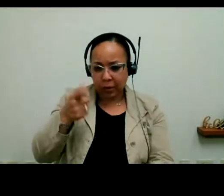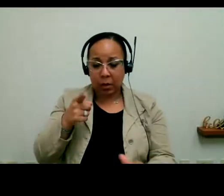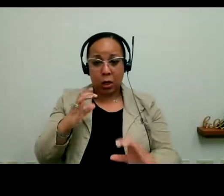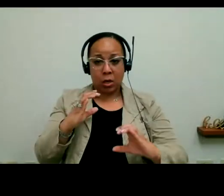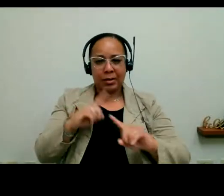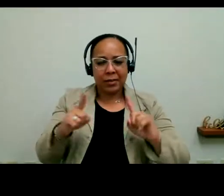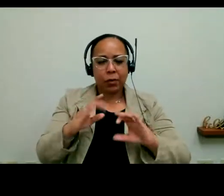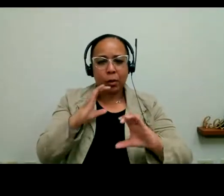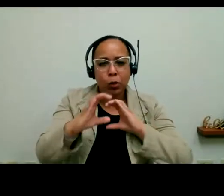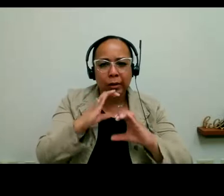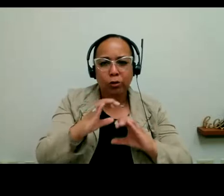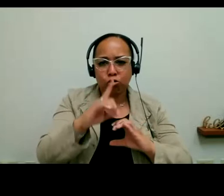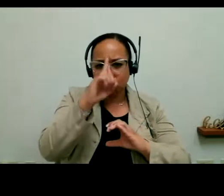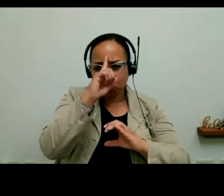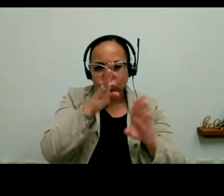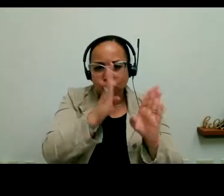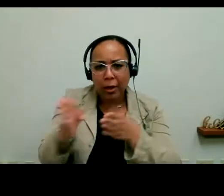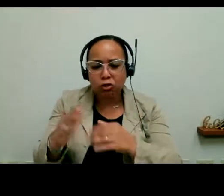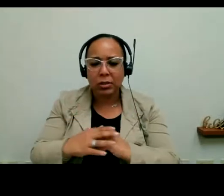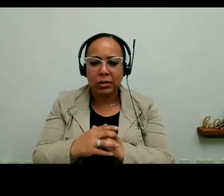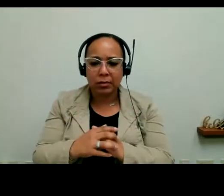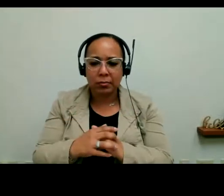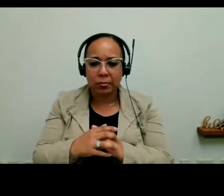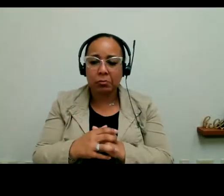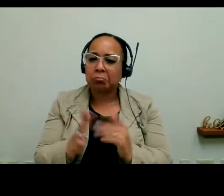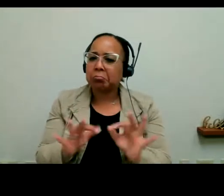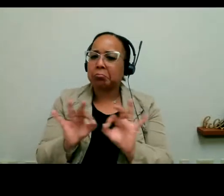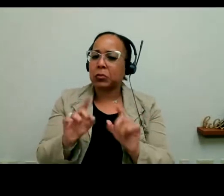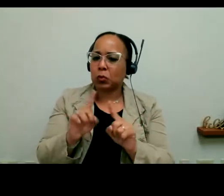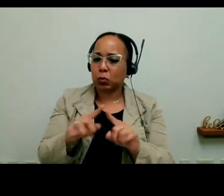communications strategies. And making sure to take the time and make those